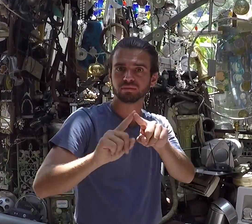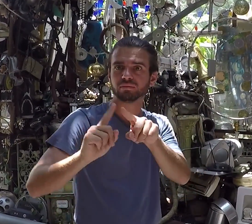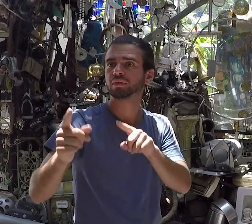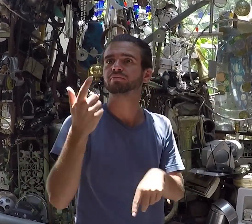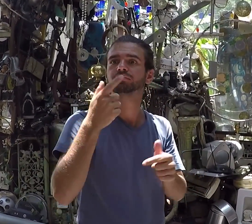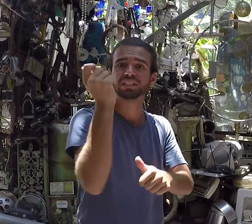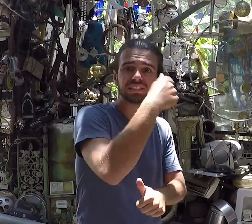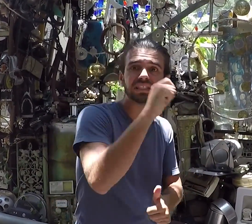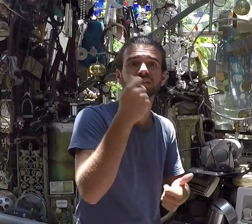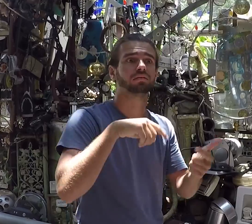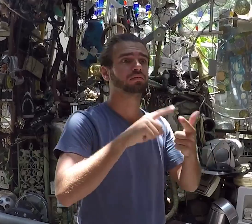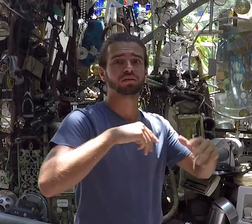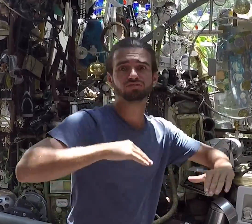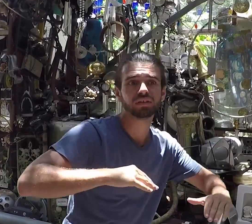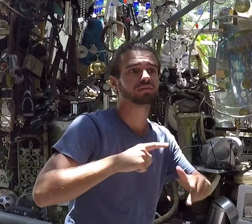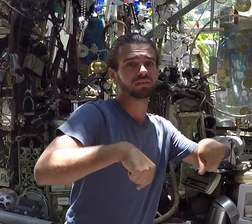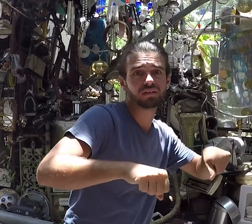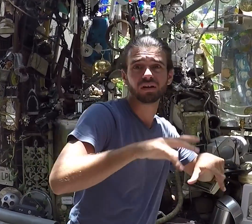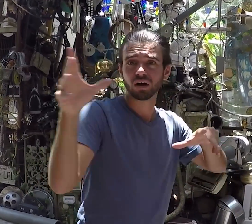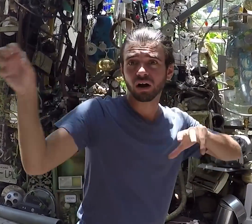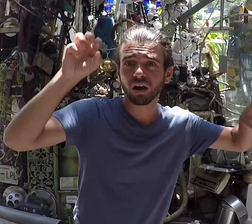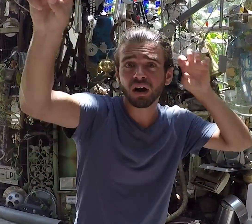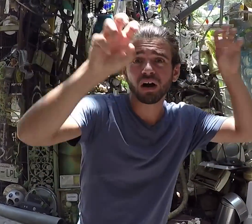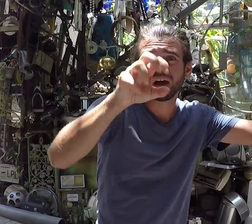Because it was built by anything such as motorcycle, metals, many more.